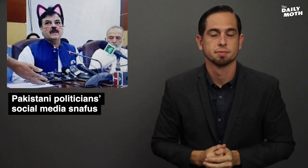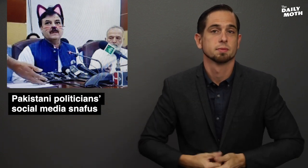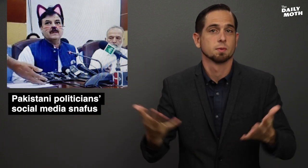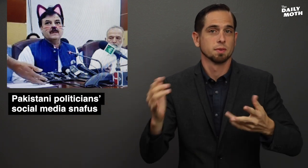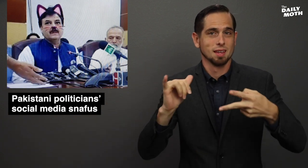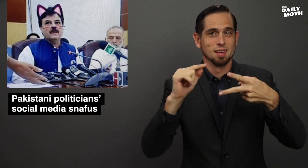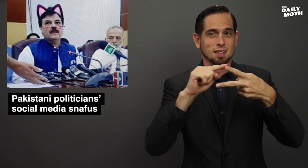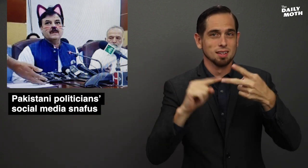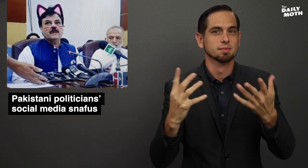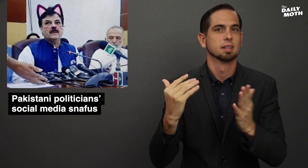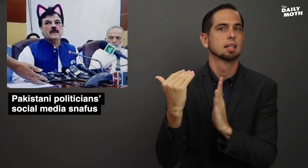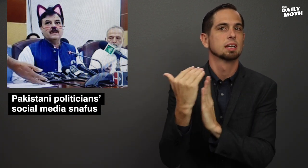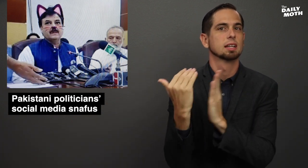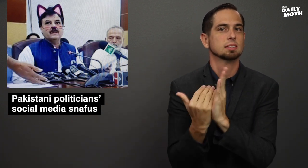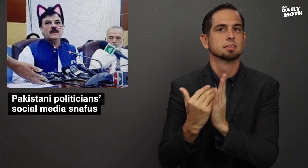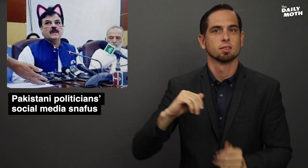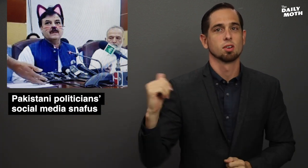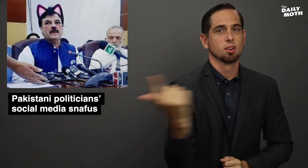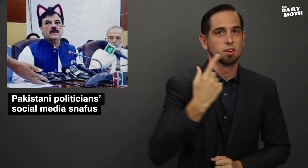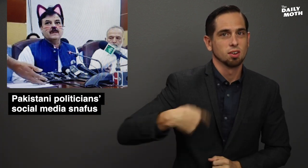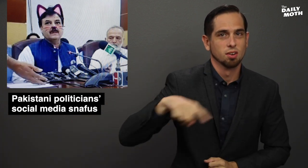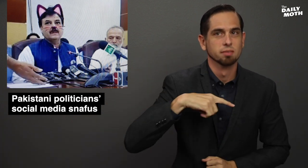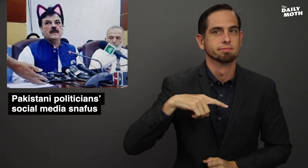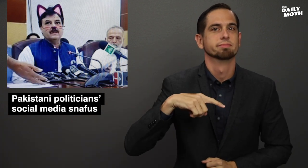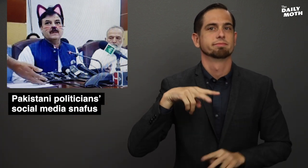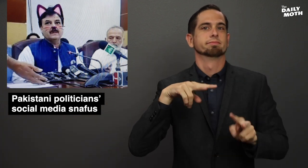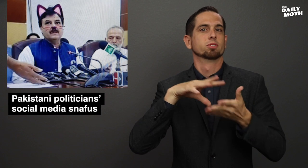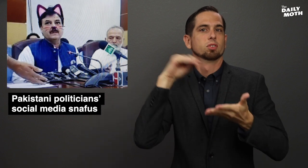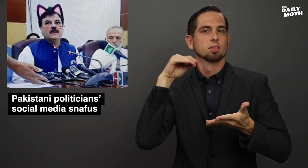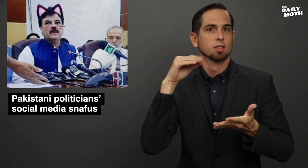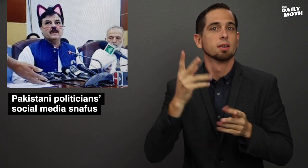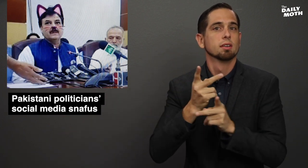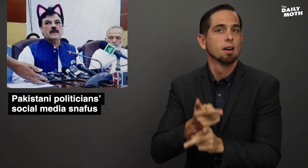So, this is a lesson that all of us can learn from -